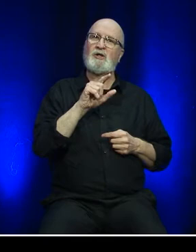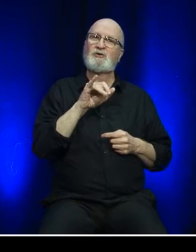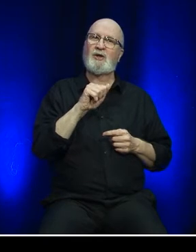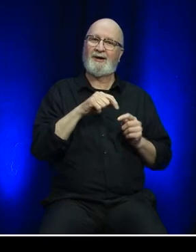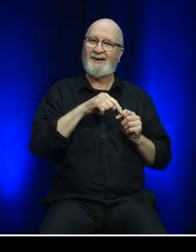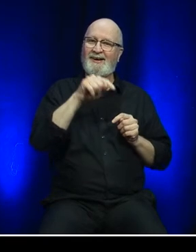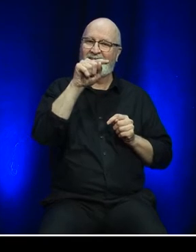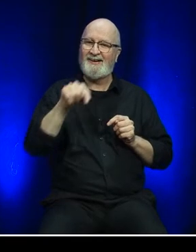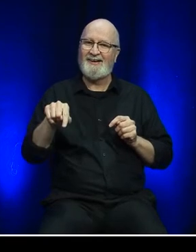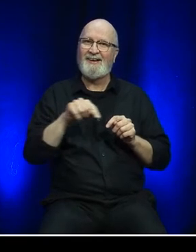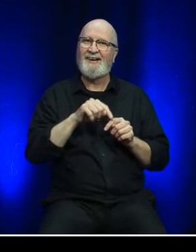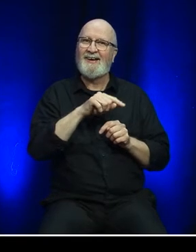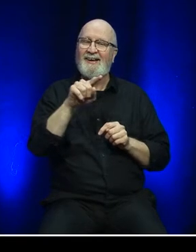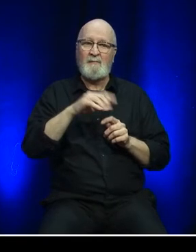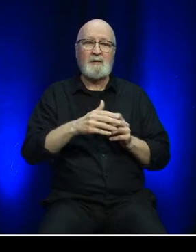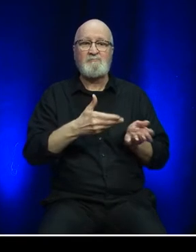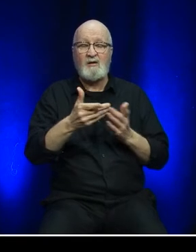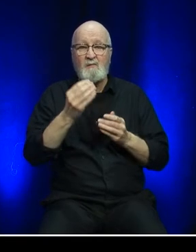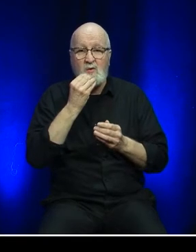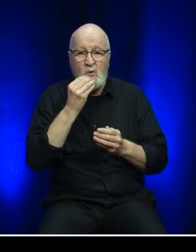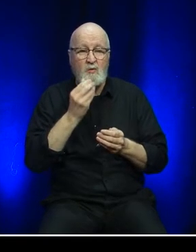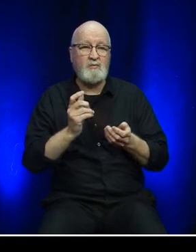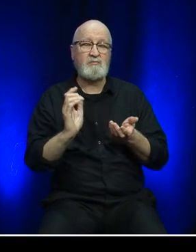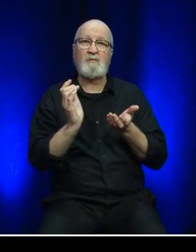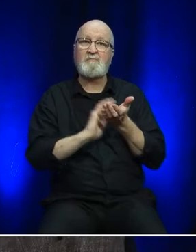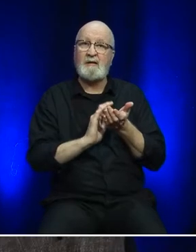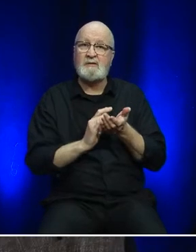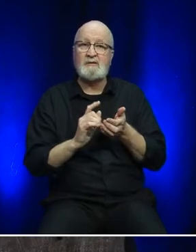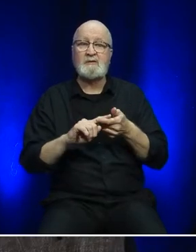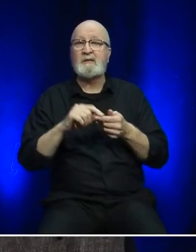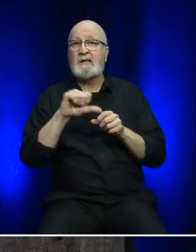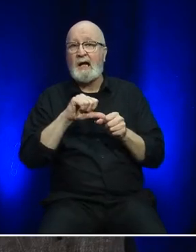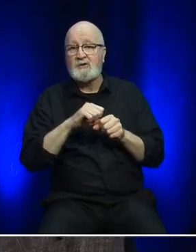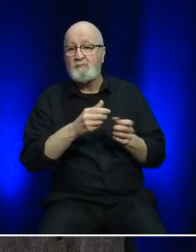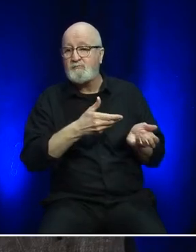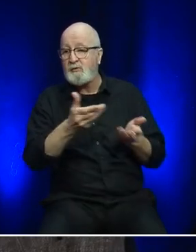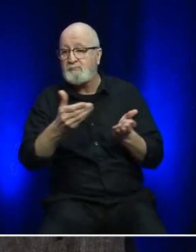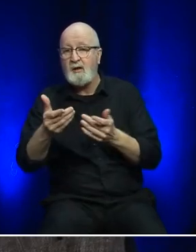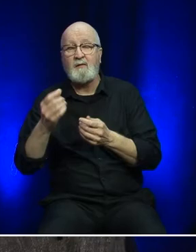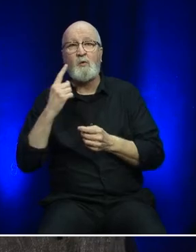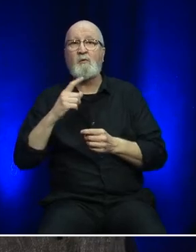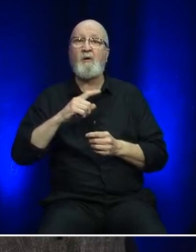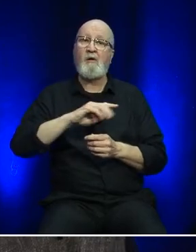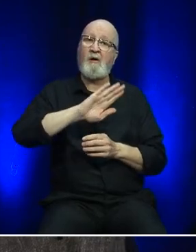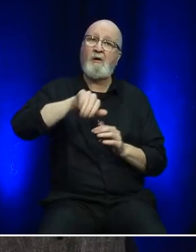transport products such as food, medical supplies and fuel required throughout Newfoundland and Labrador,